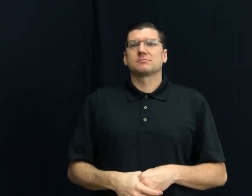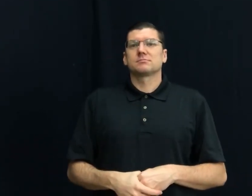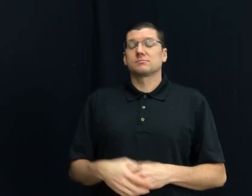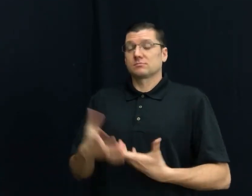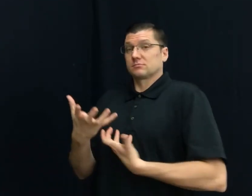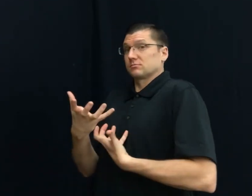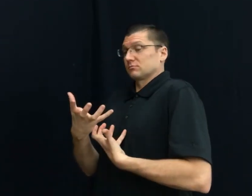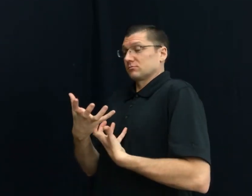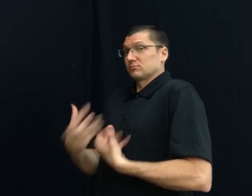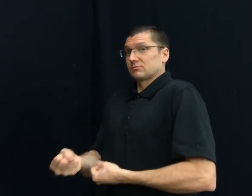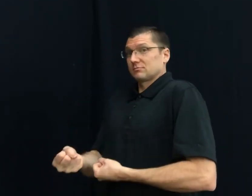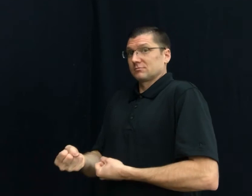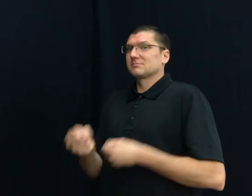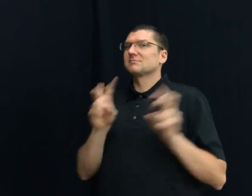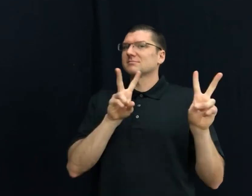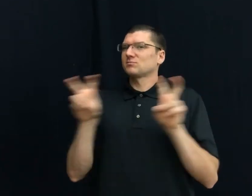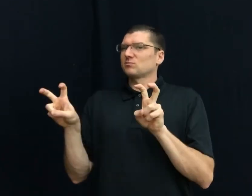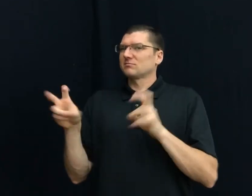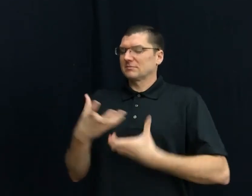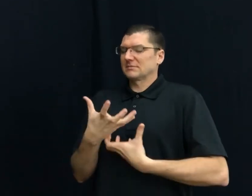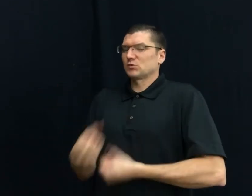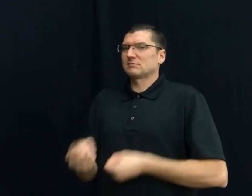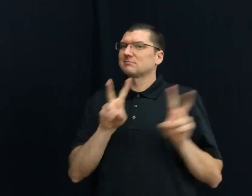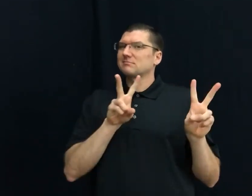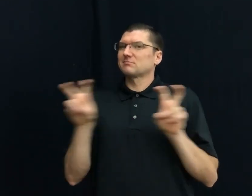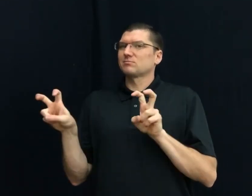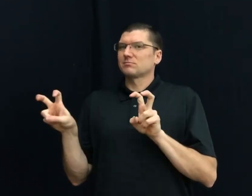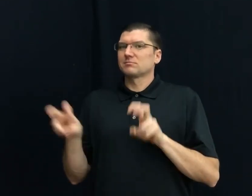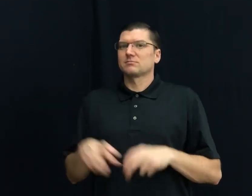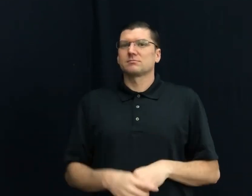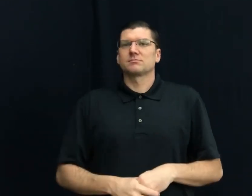35) TRUST ISSUE